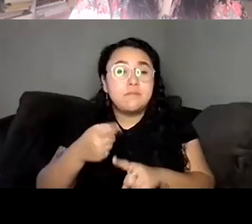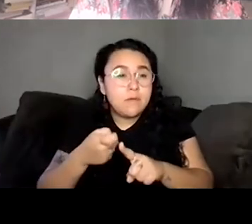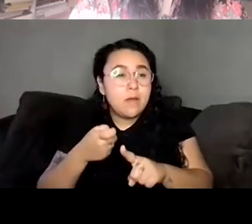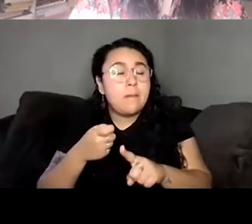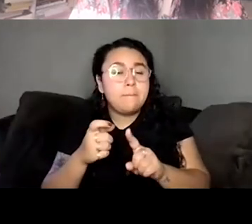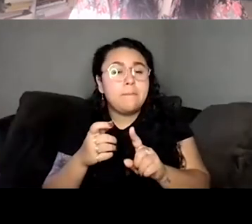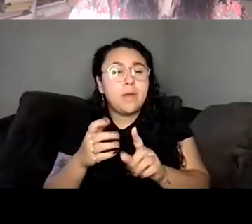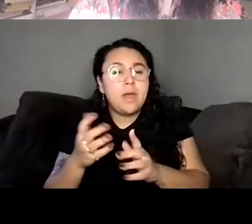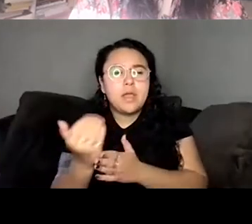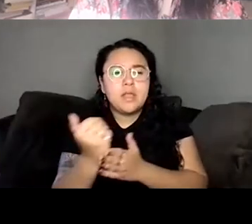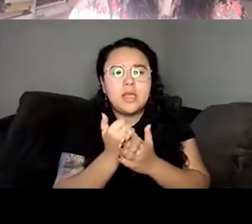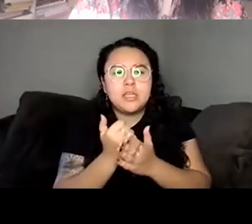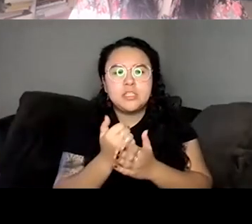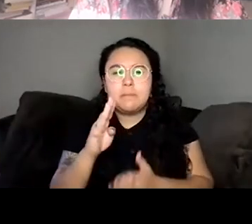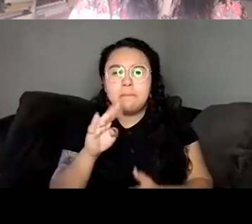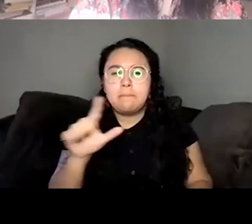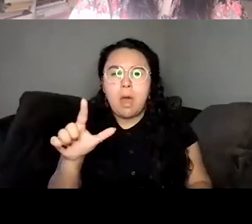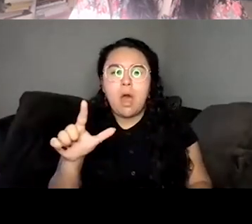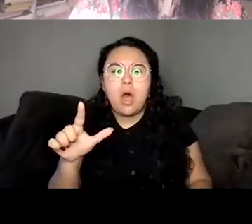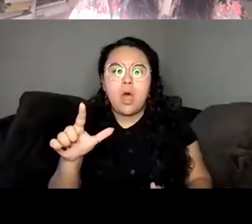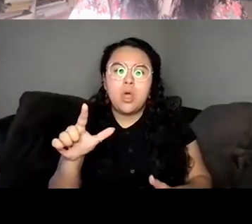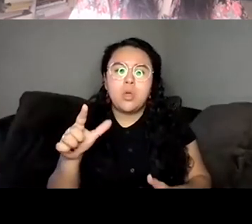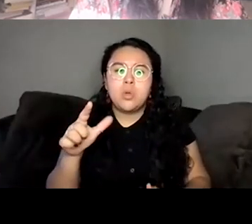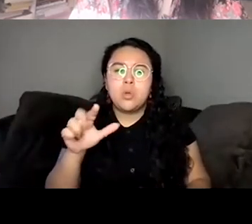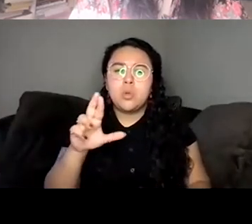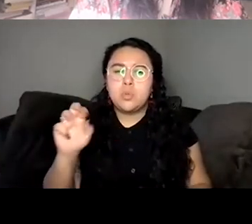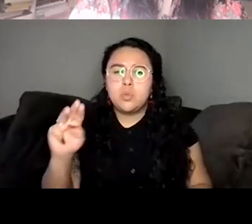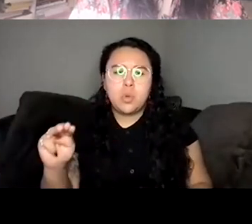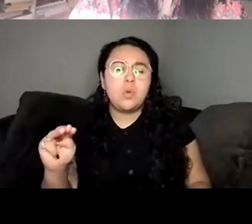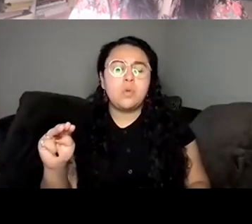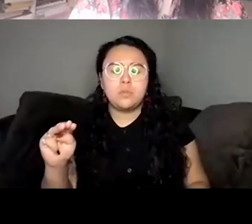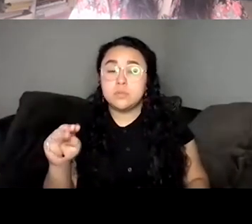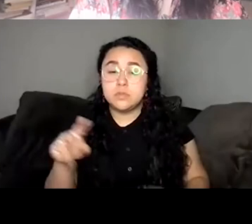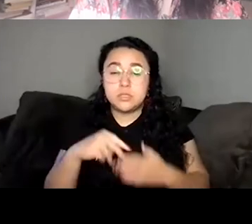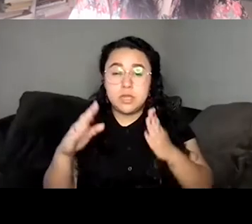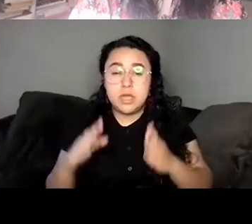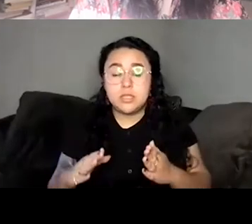like so many ballroom dresses and her husband built her an extra wing for all of her ballroom